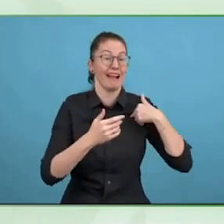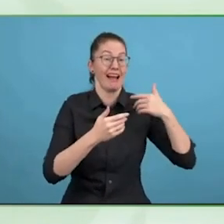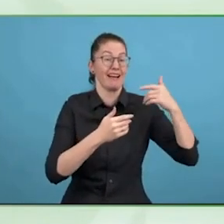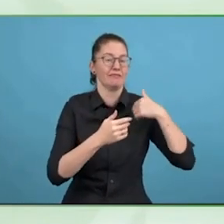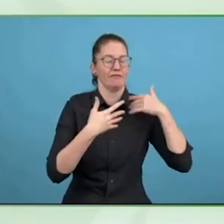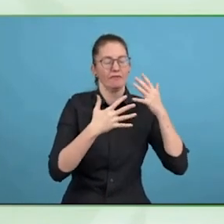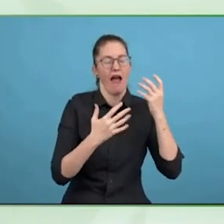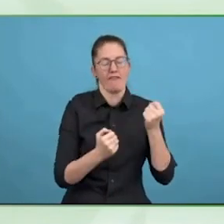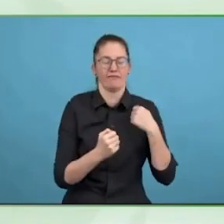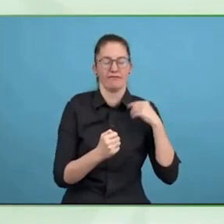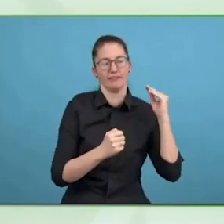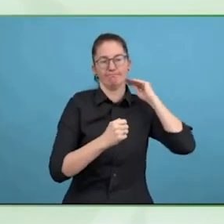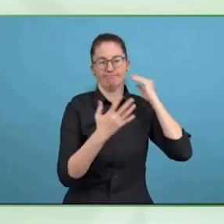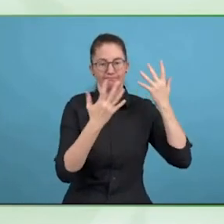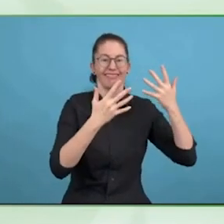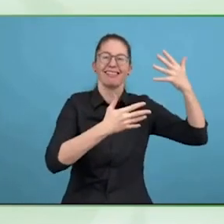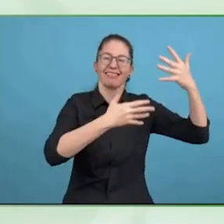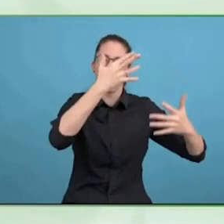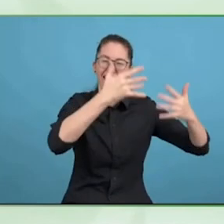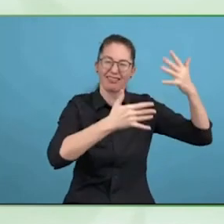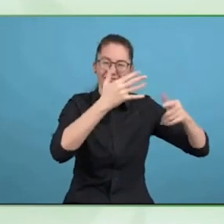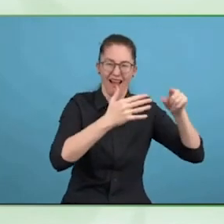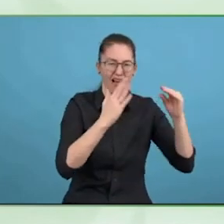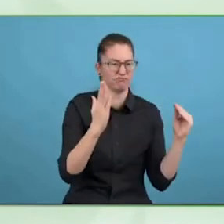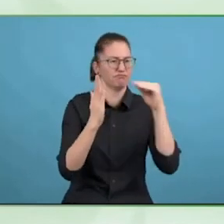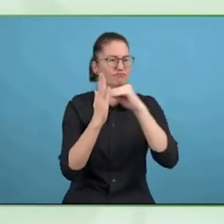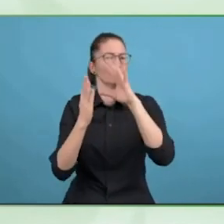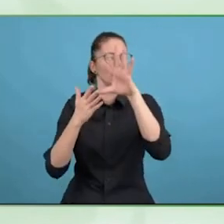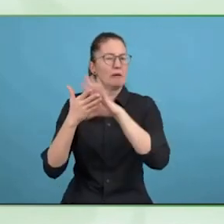We have the money, the solutions are available, we just have to do it.